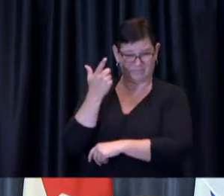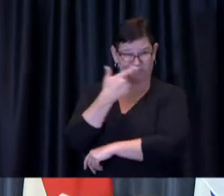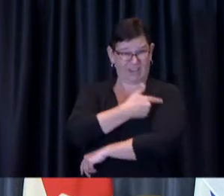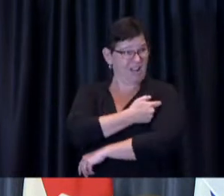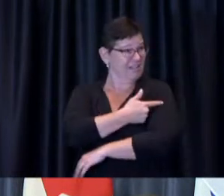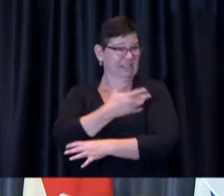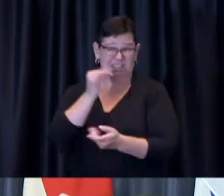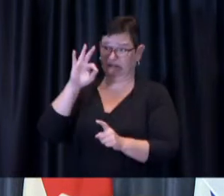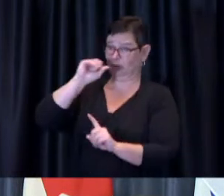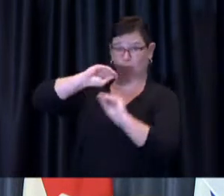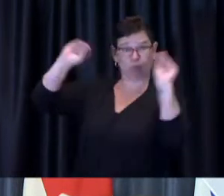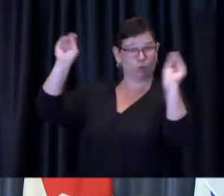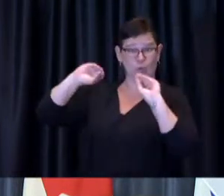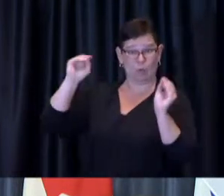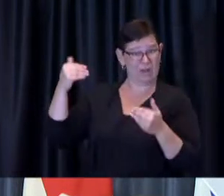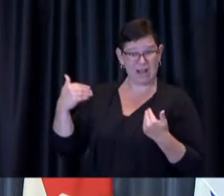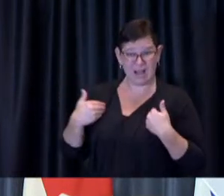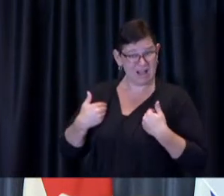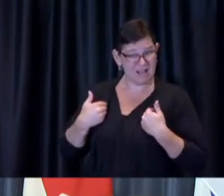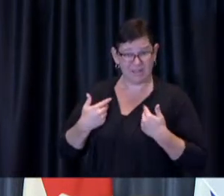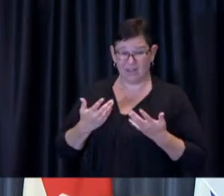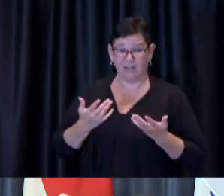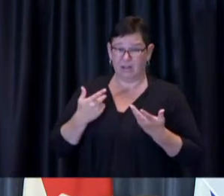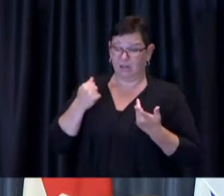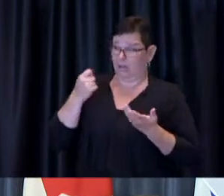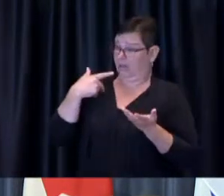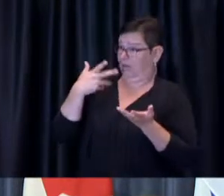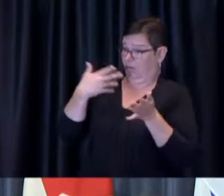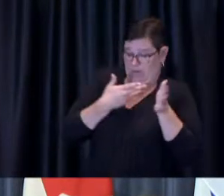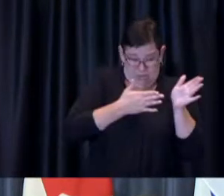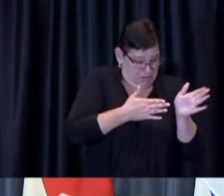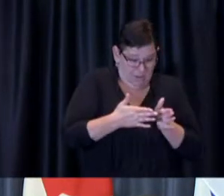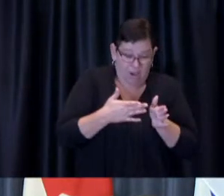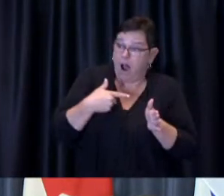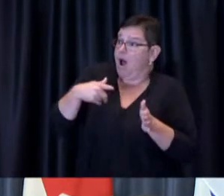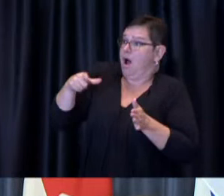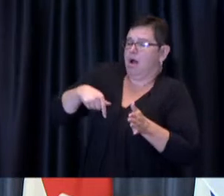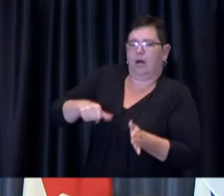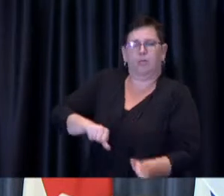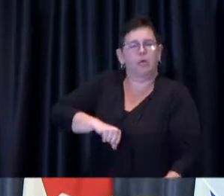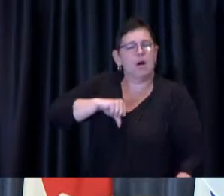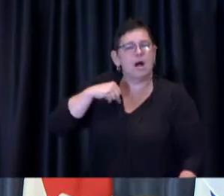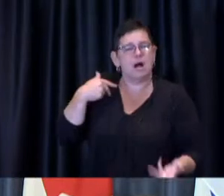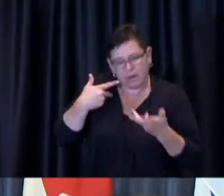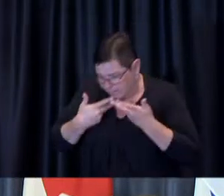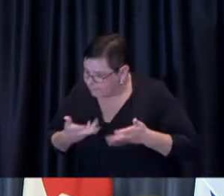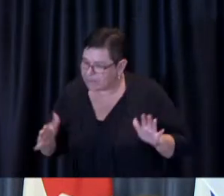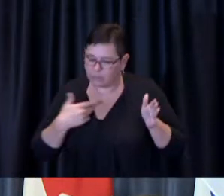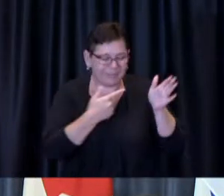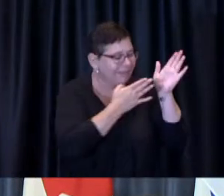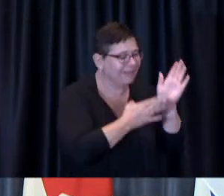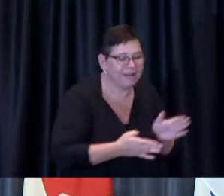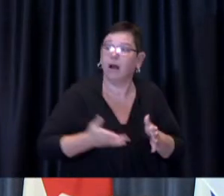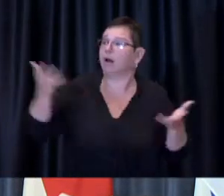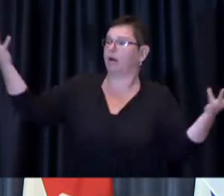I'm extremely proud and thankful for all the City and Toronto Public Health staff, along with our Team Toronto partners,